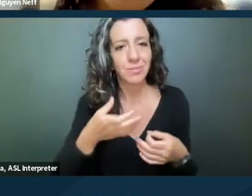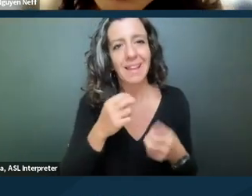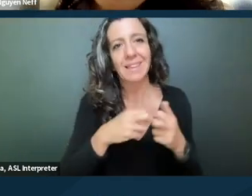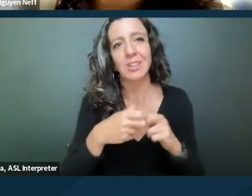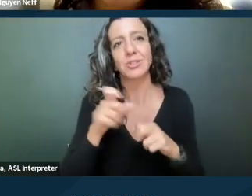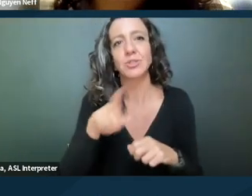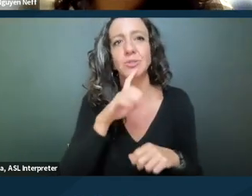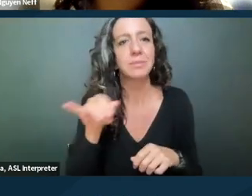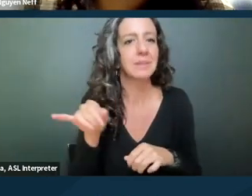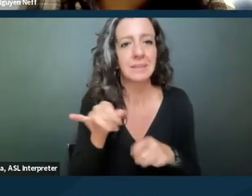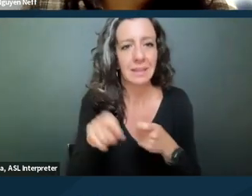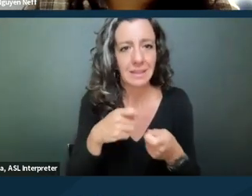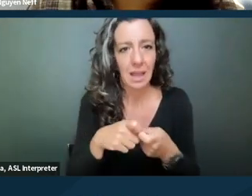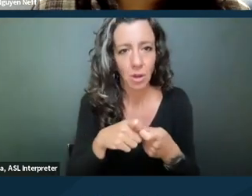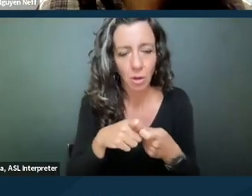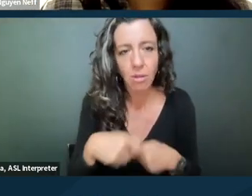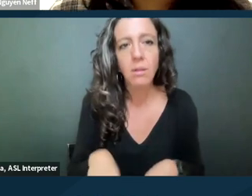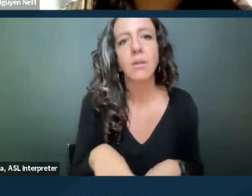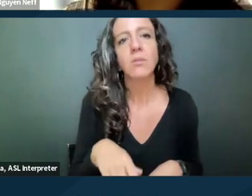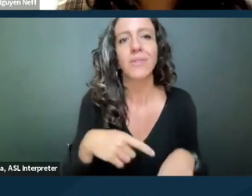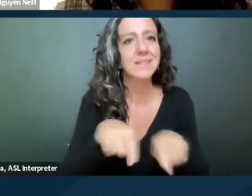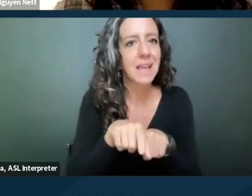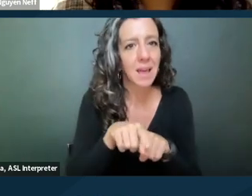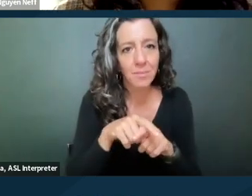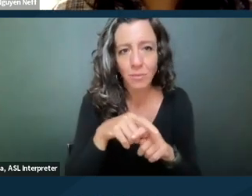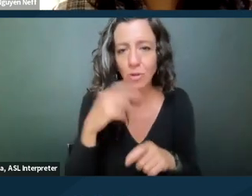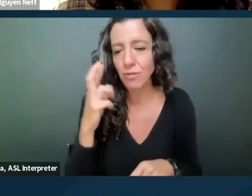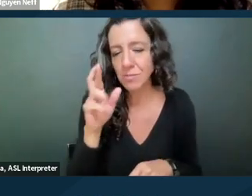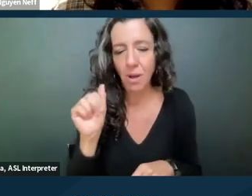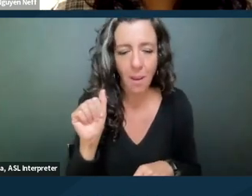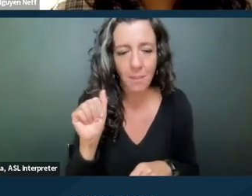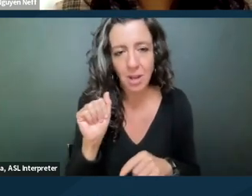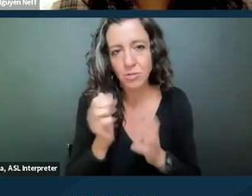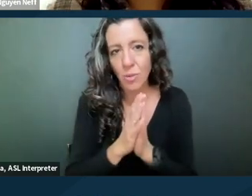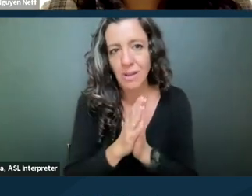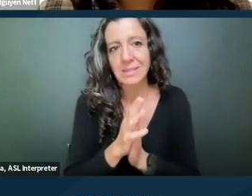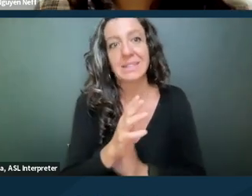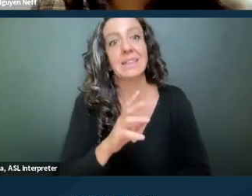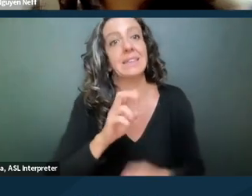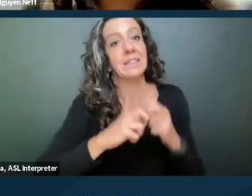the same reasonable accommodation requests. The issue needs to be litigated and decided, and needs to be the same party